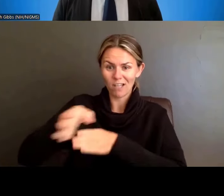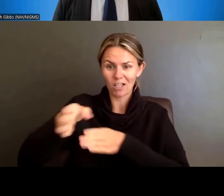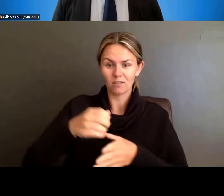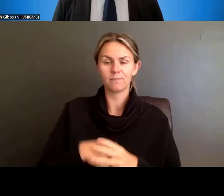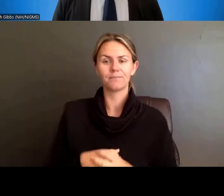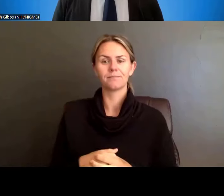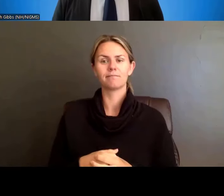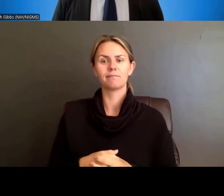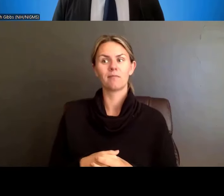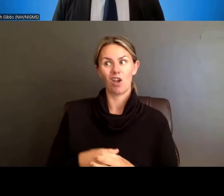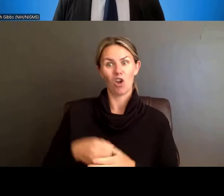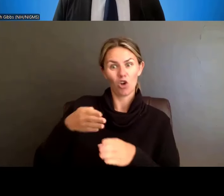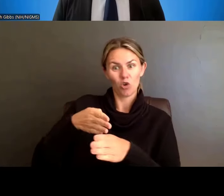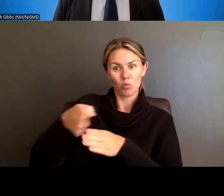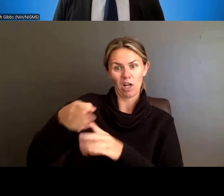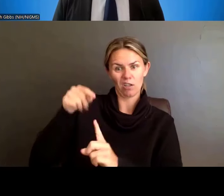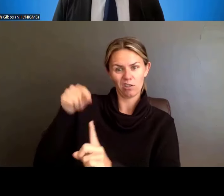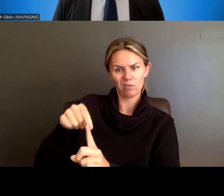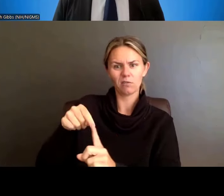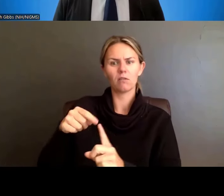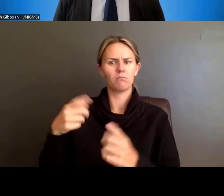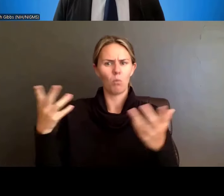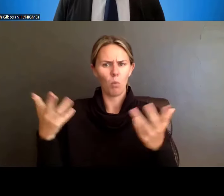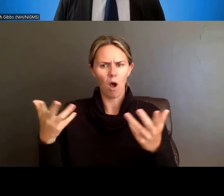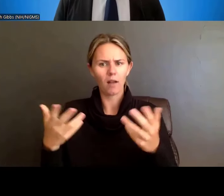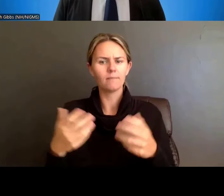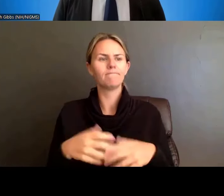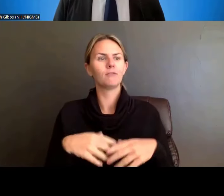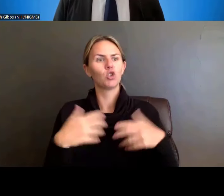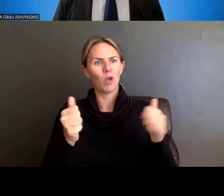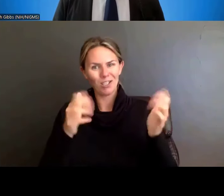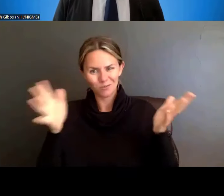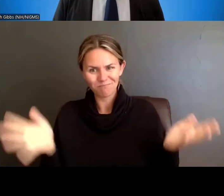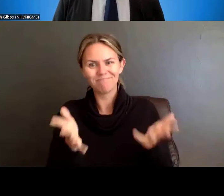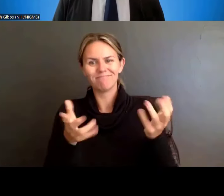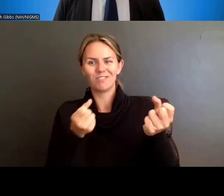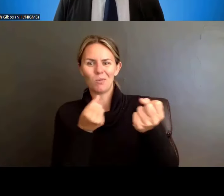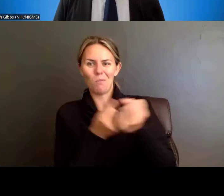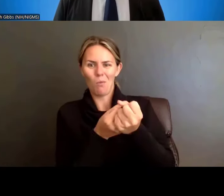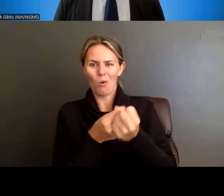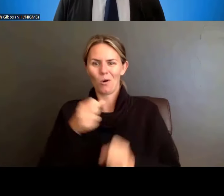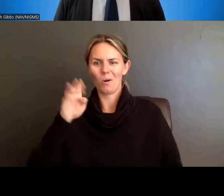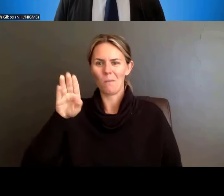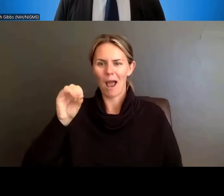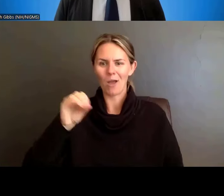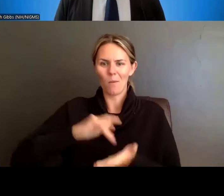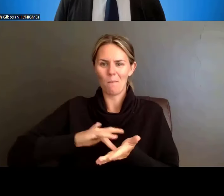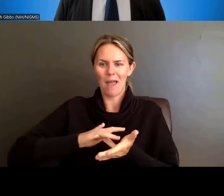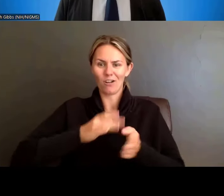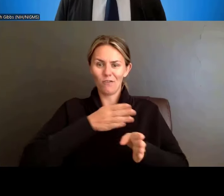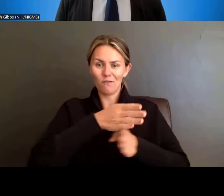that sustain the biomedical research enterprise, which includes, but is not exclusive to, careers as an NIH-funded investigator.